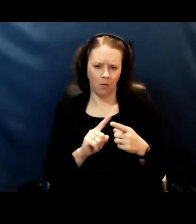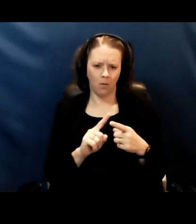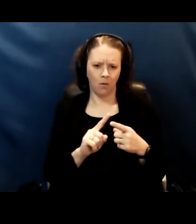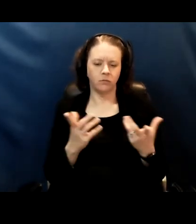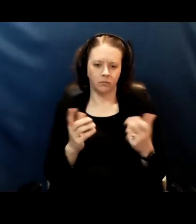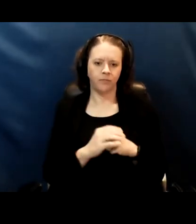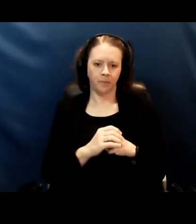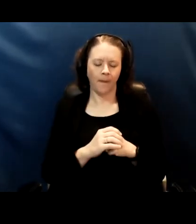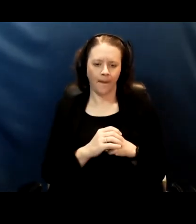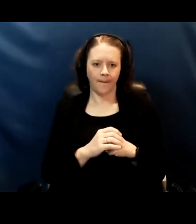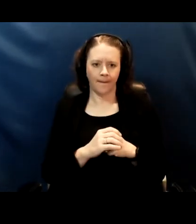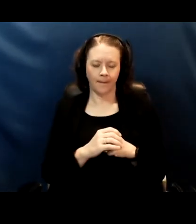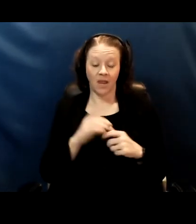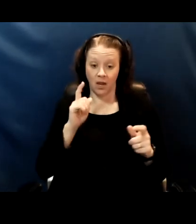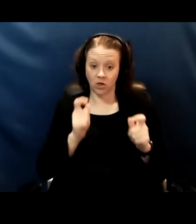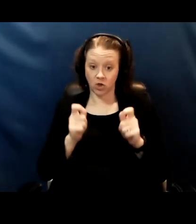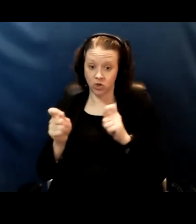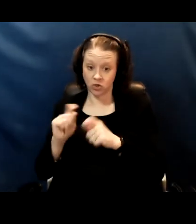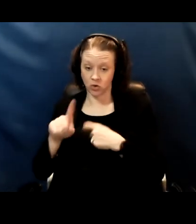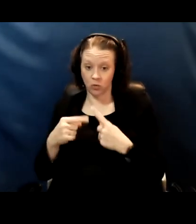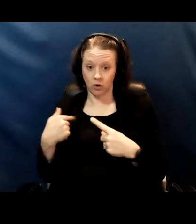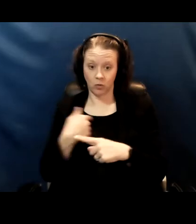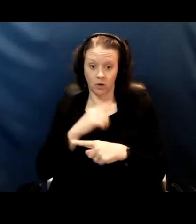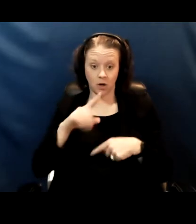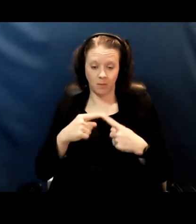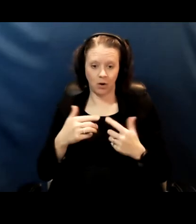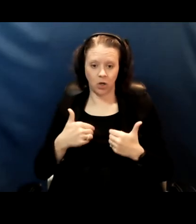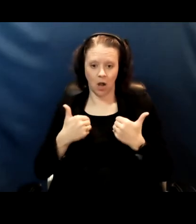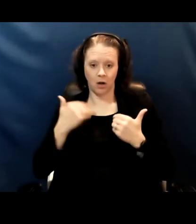It changes as we're talking about young adults and adults